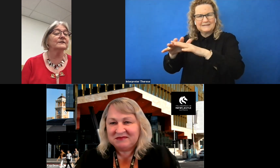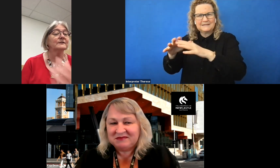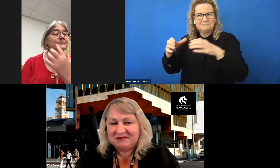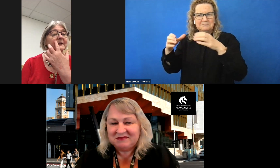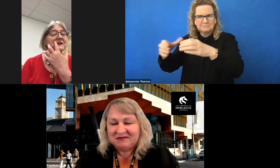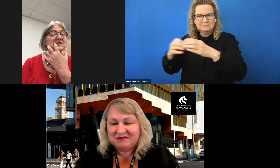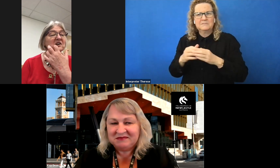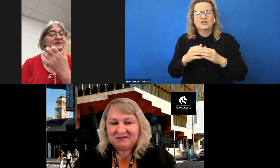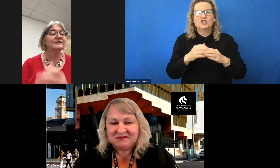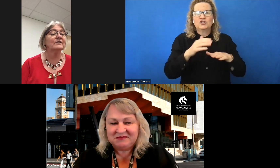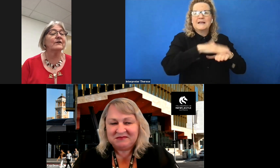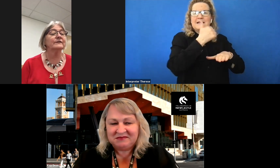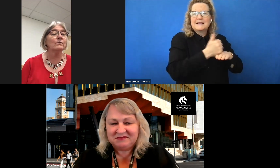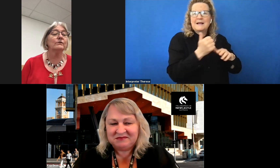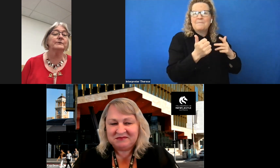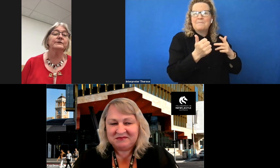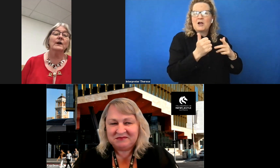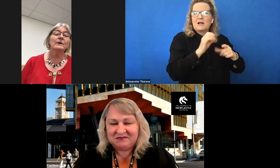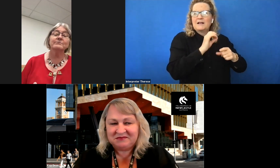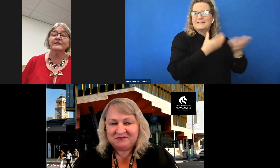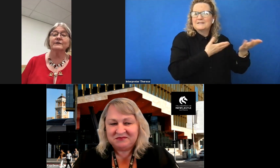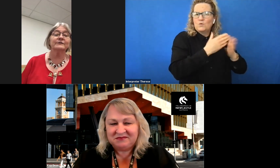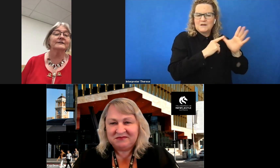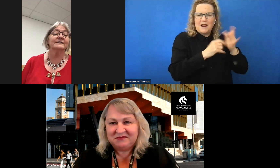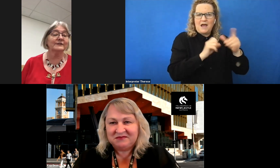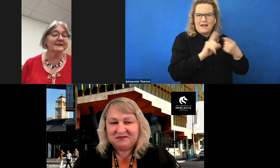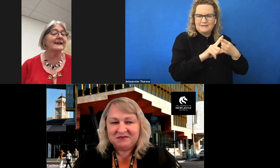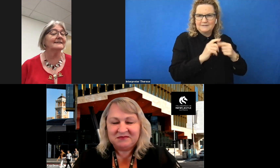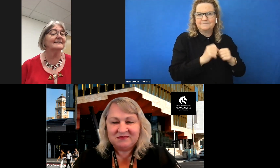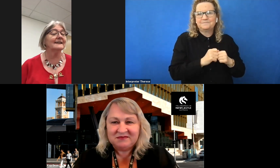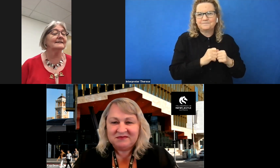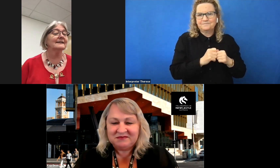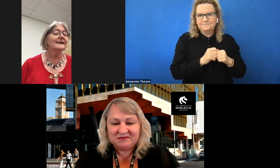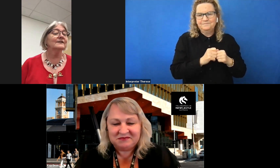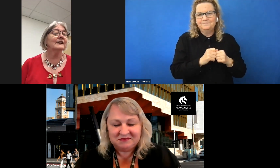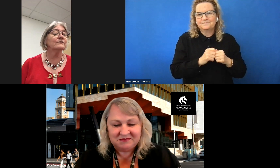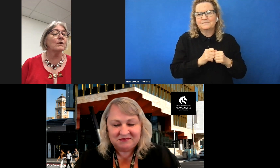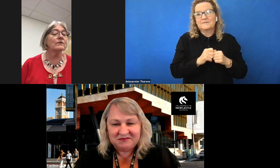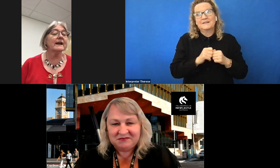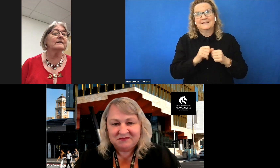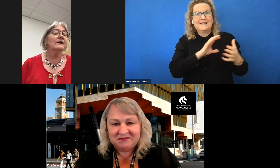disability consultants alliance, all of which are precursors to today's ATEND. So the rollout